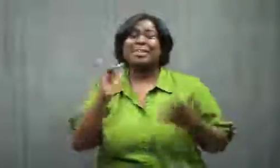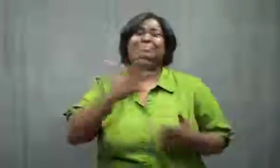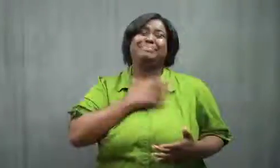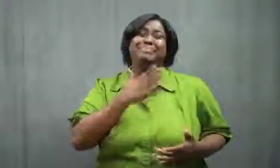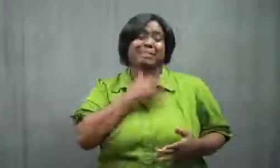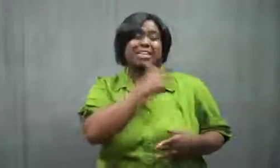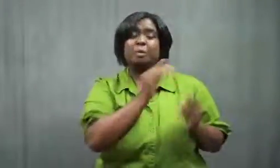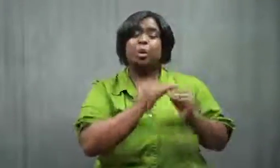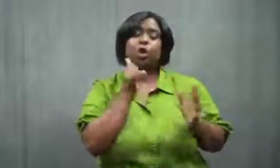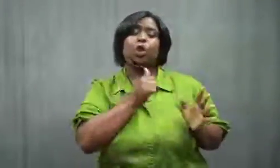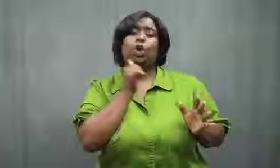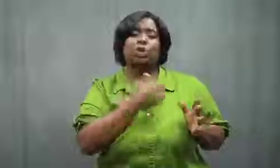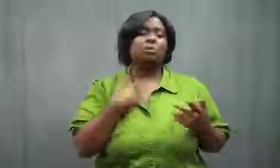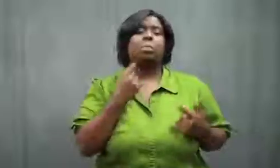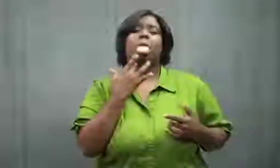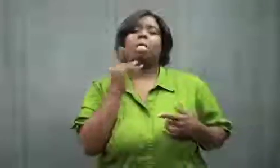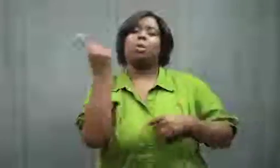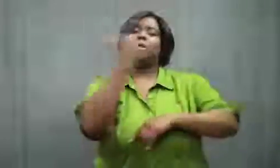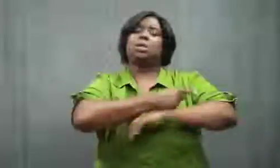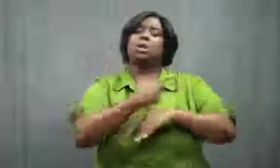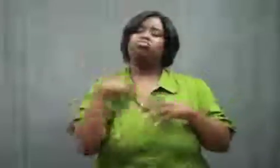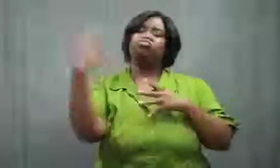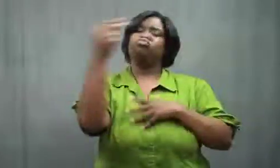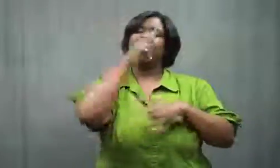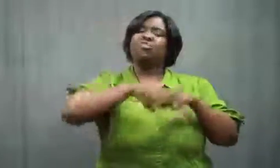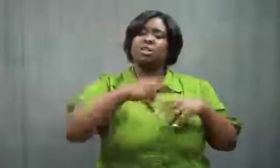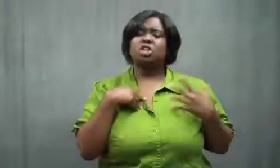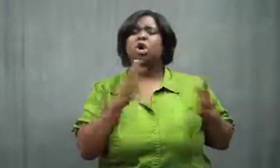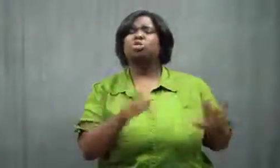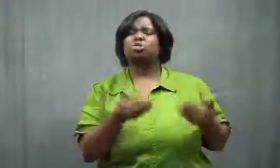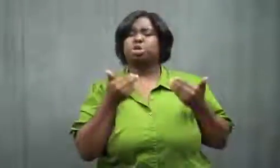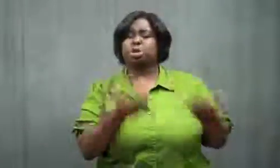My sister had girly type clothes, so I figured I could do that for a day.